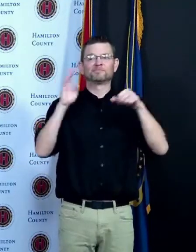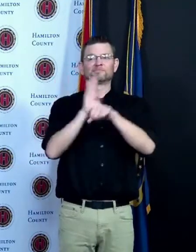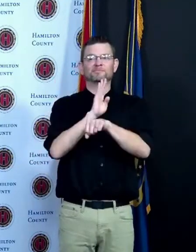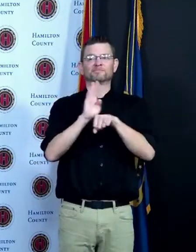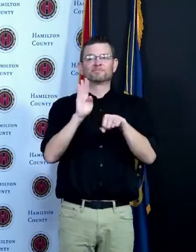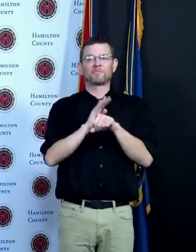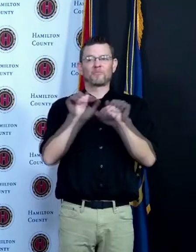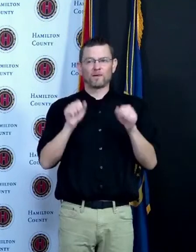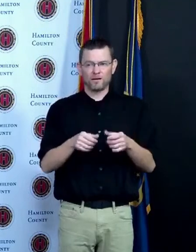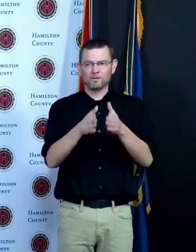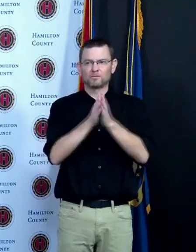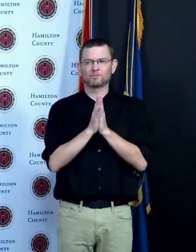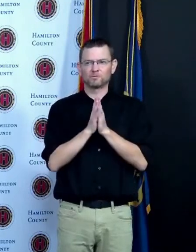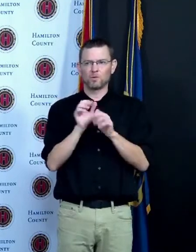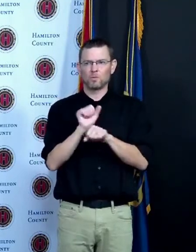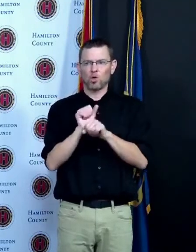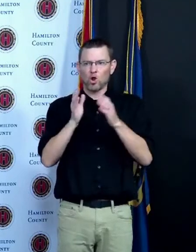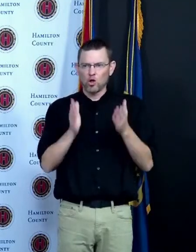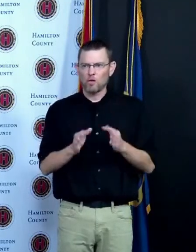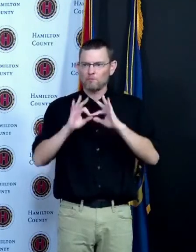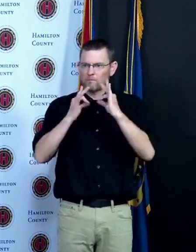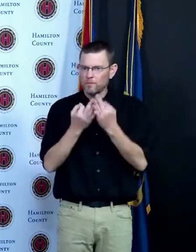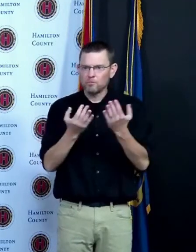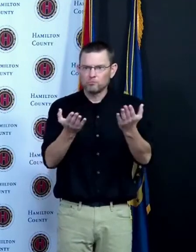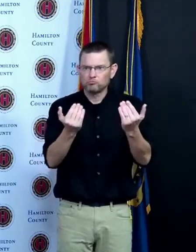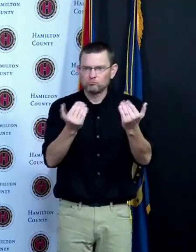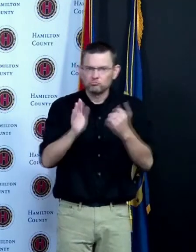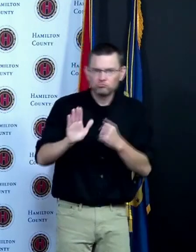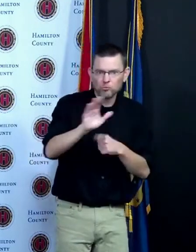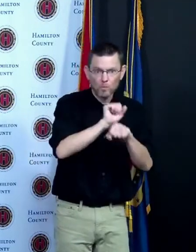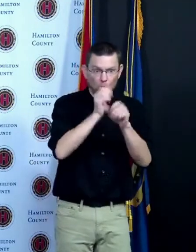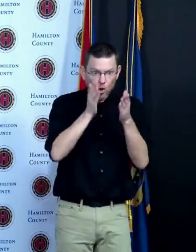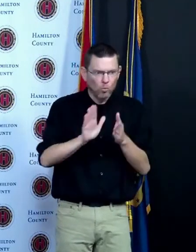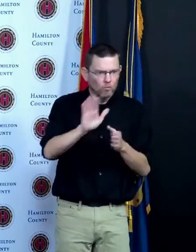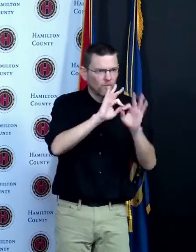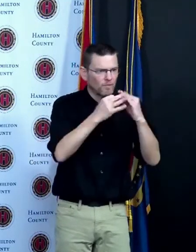we Greg has given us information we're pushing it out to these chambers to elected officials